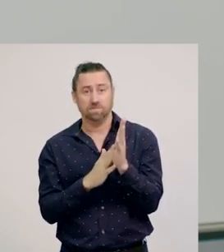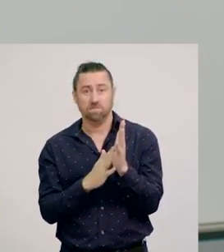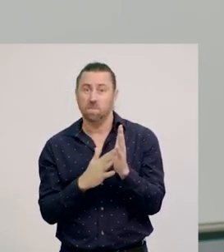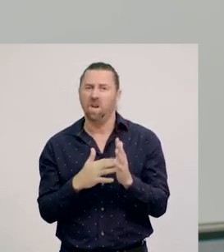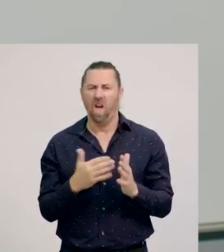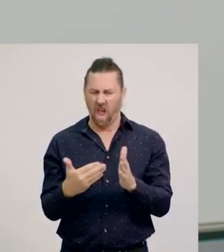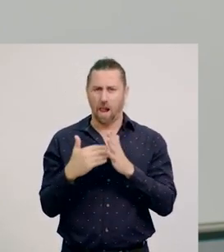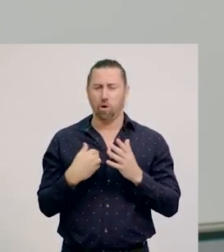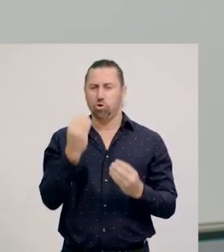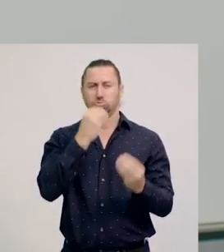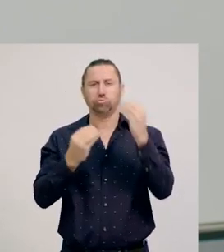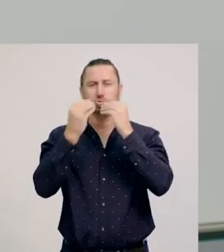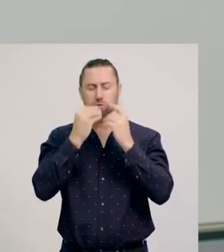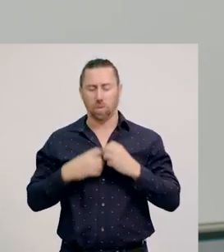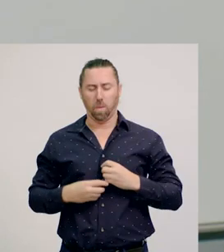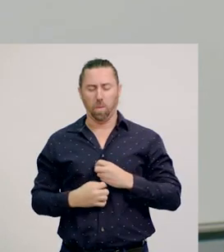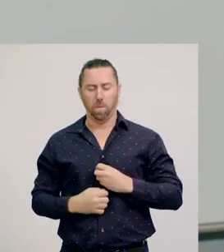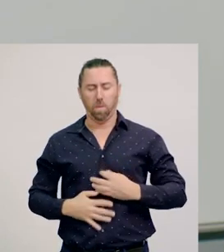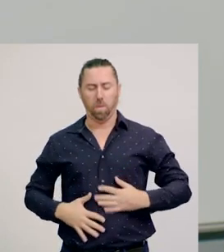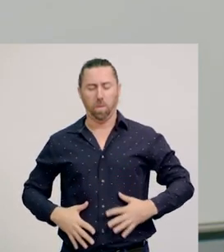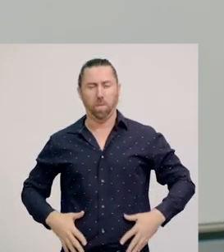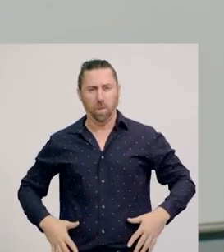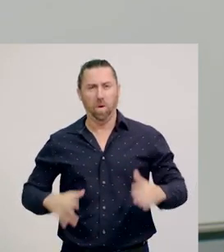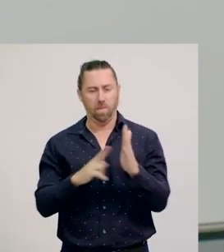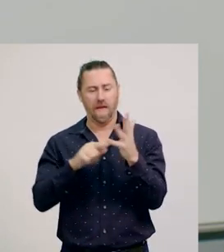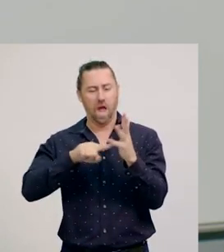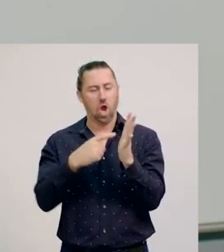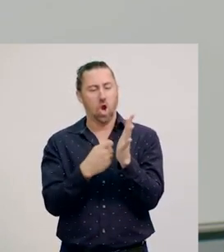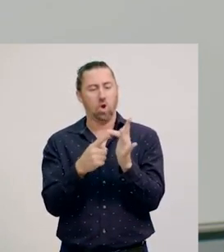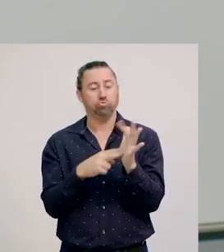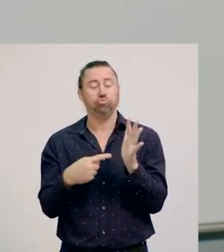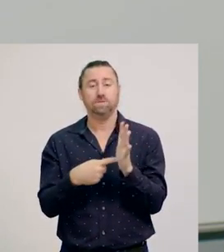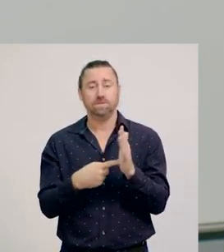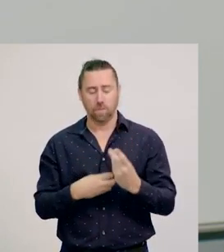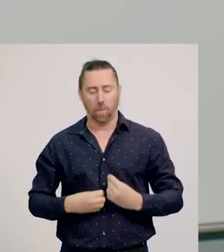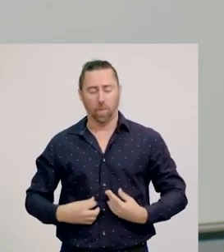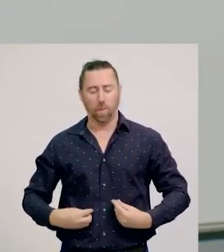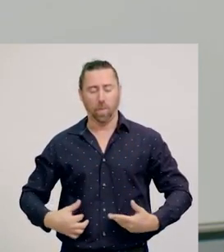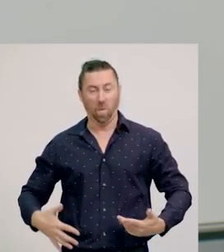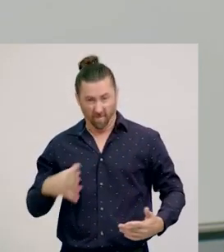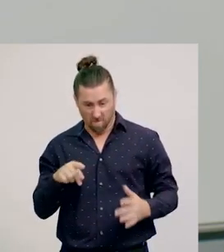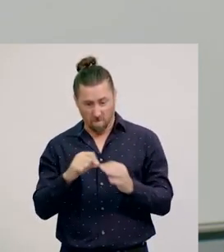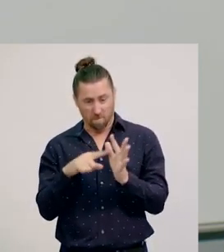This means that we’re able to digest and absorb nutrients, that we would not, otherwise, be able to do. In return,